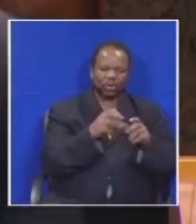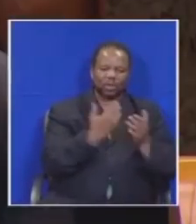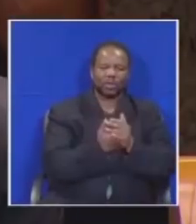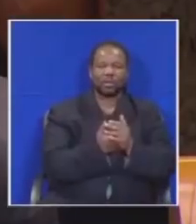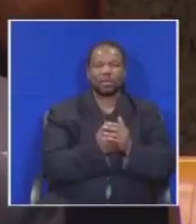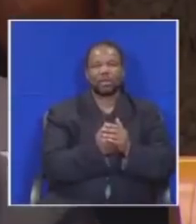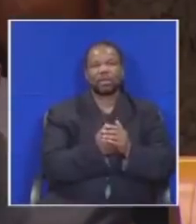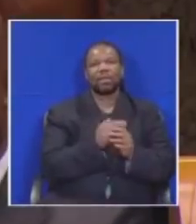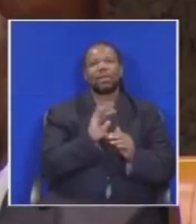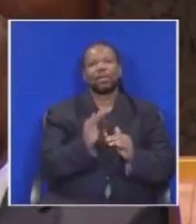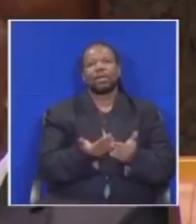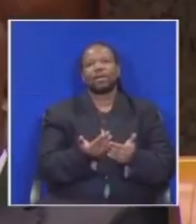The Honorable the president